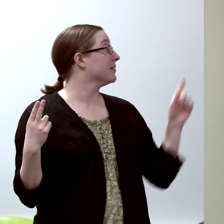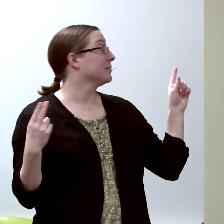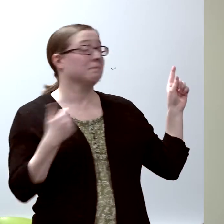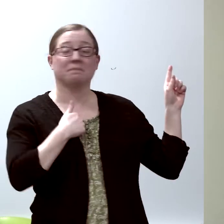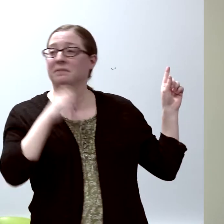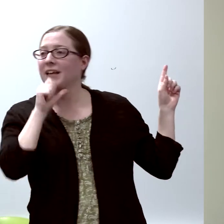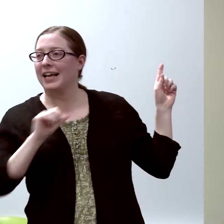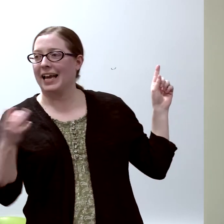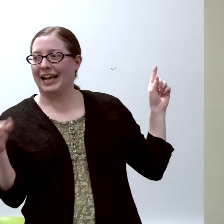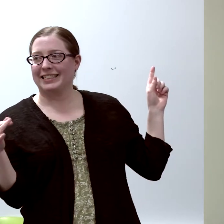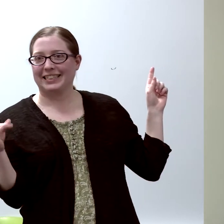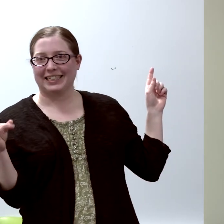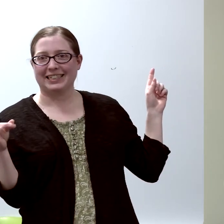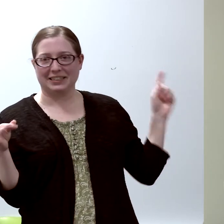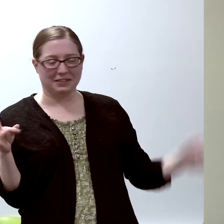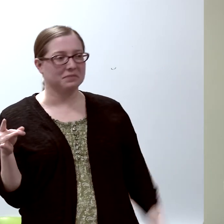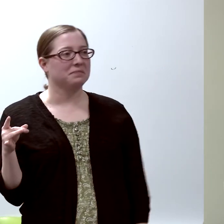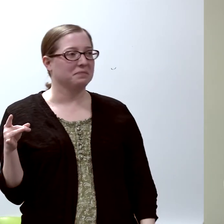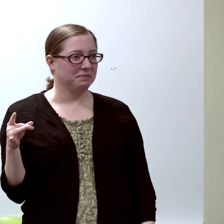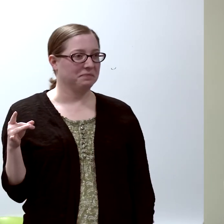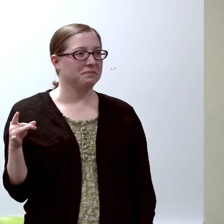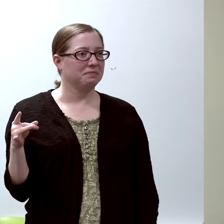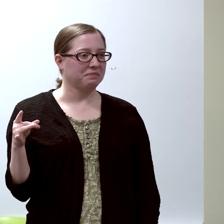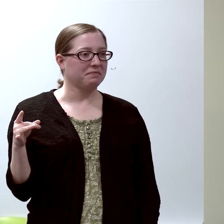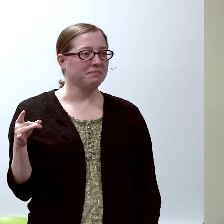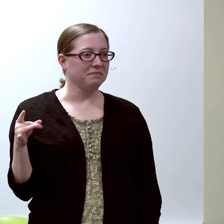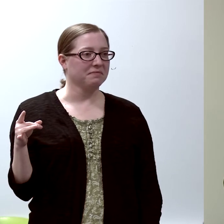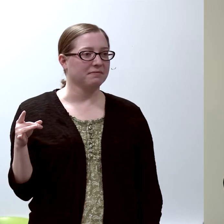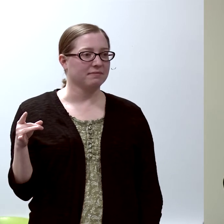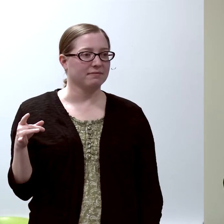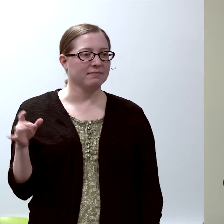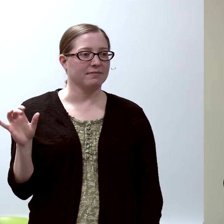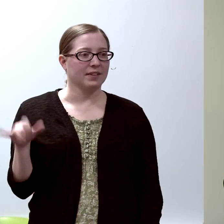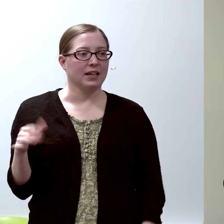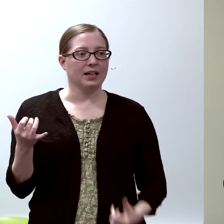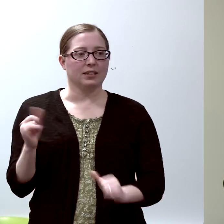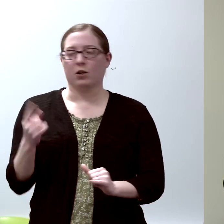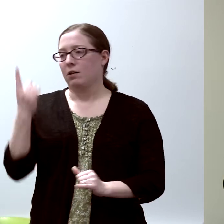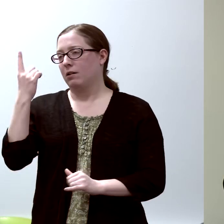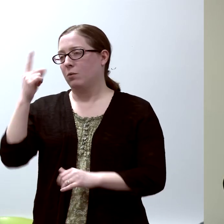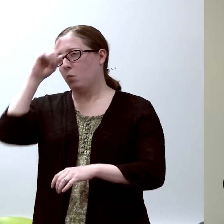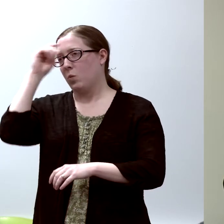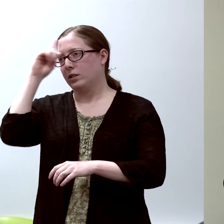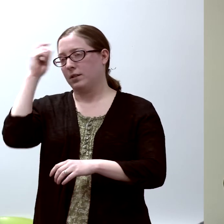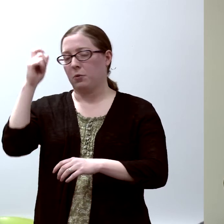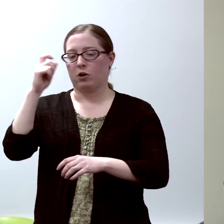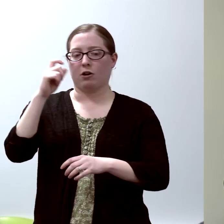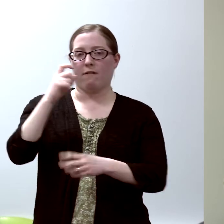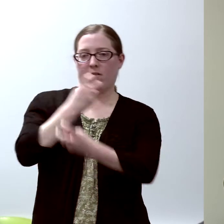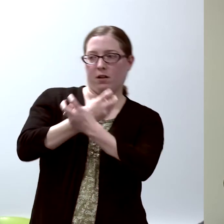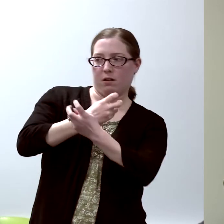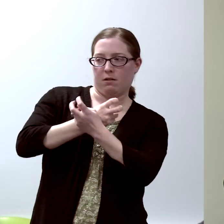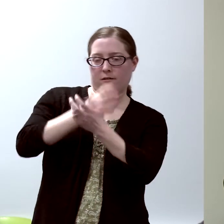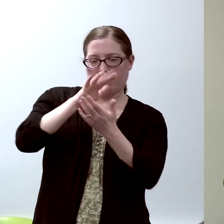That's me at 18 when I was still doing one summer of orthopedic research